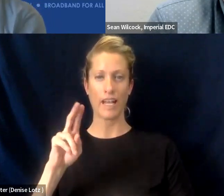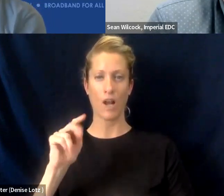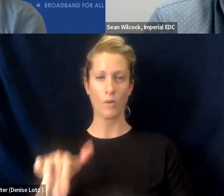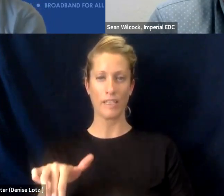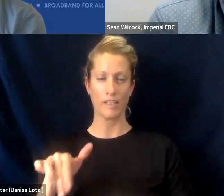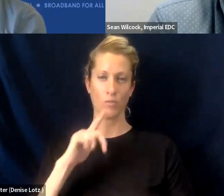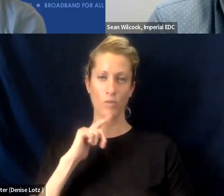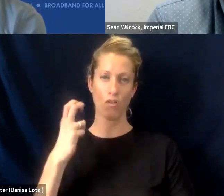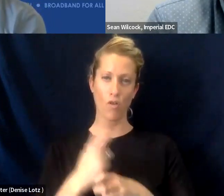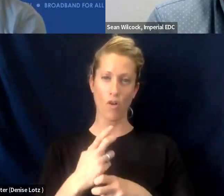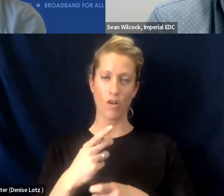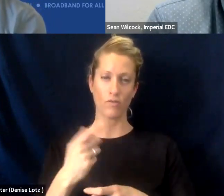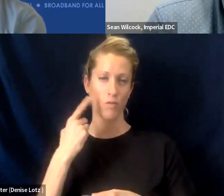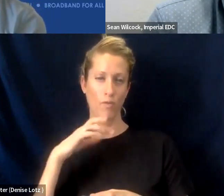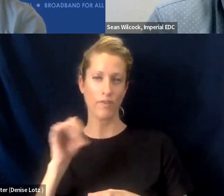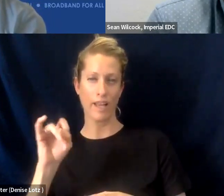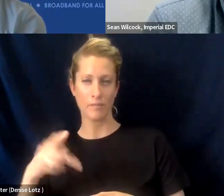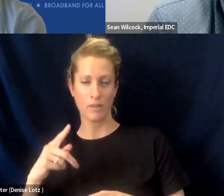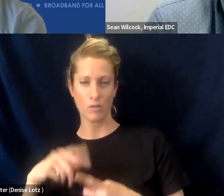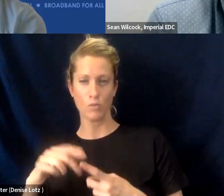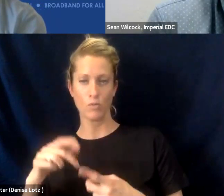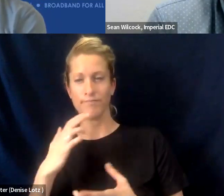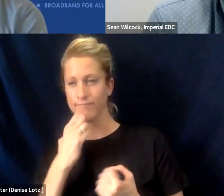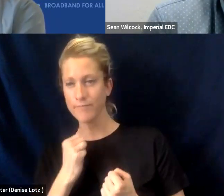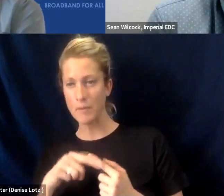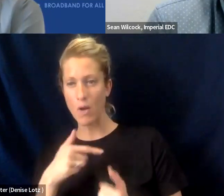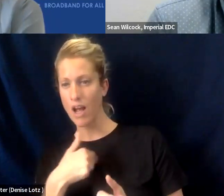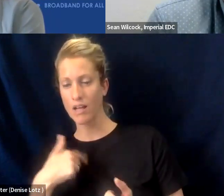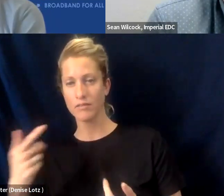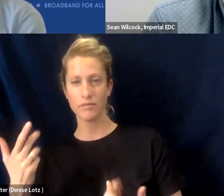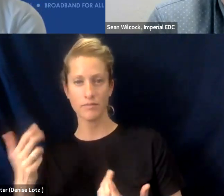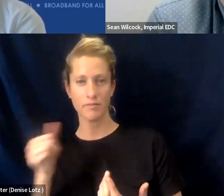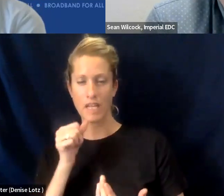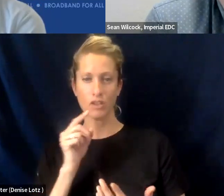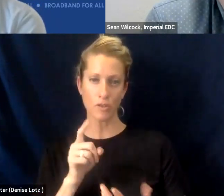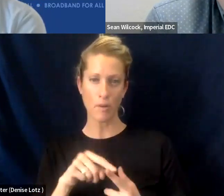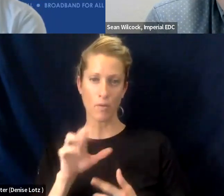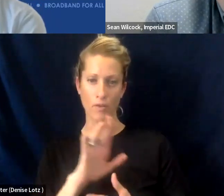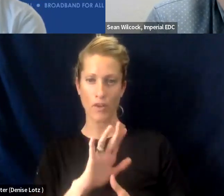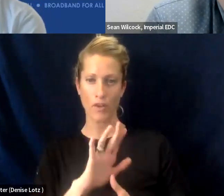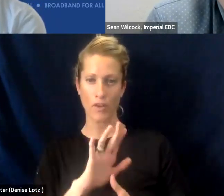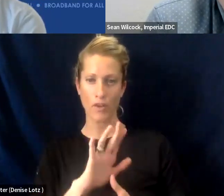the ISPs to care about us, because they don't see the ROI on their investment, but we continue